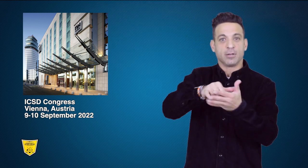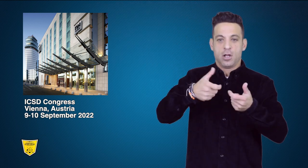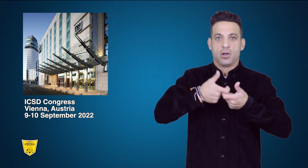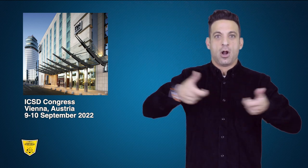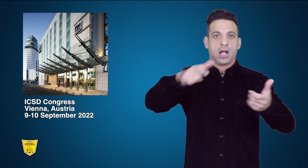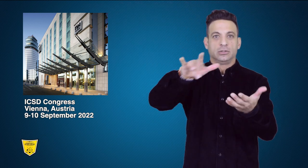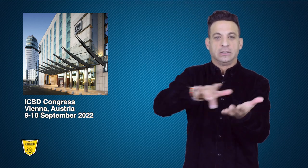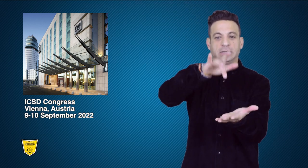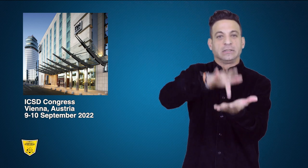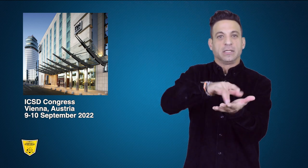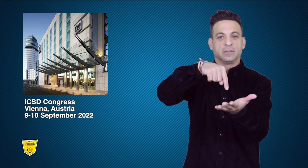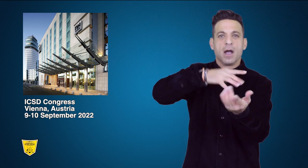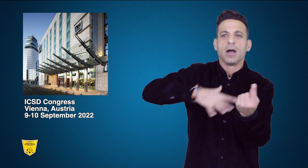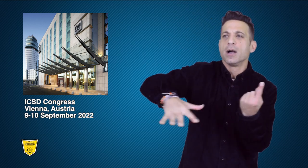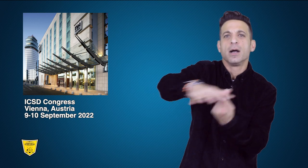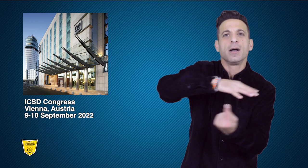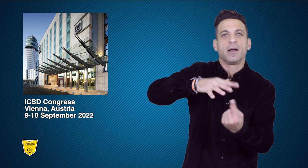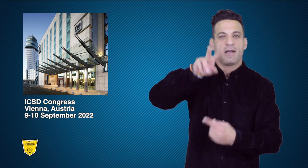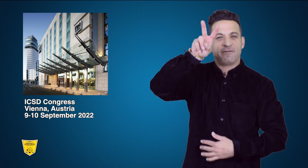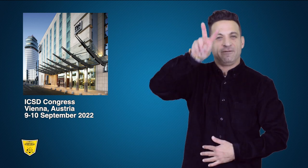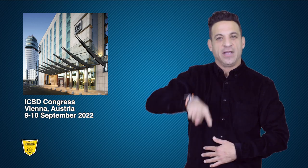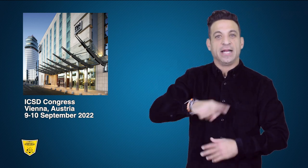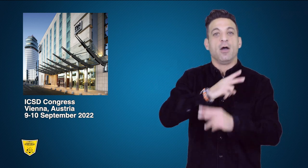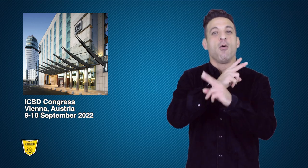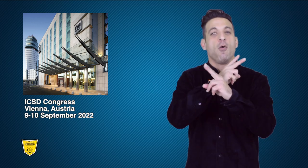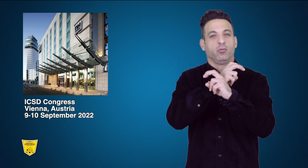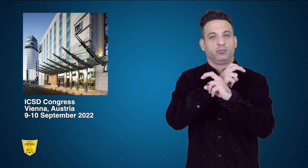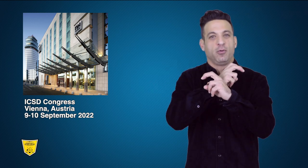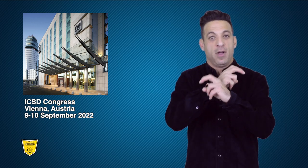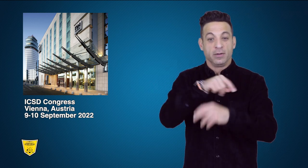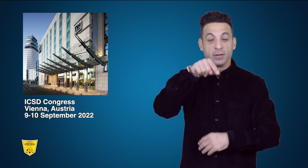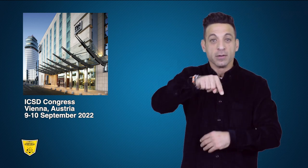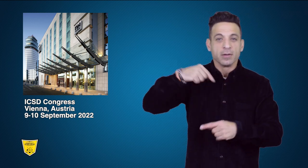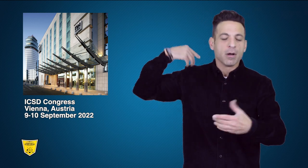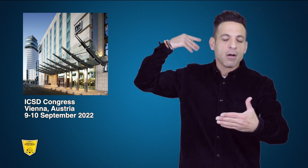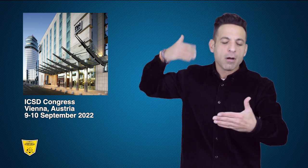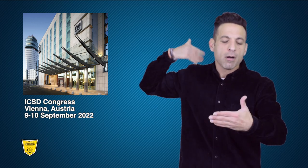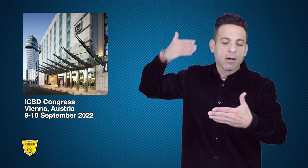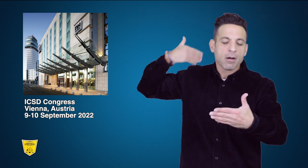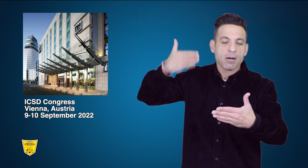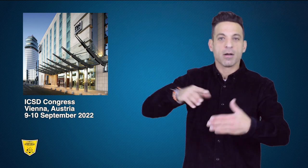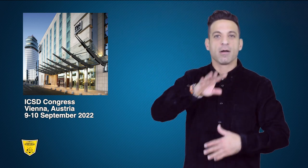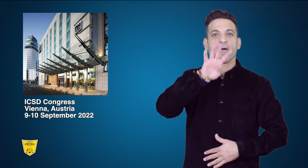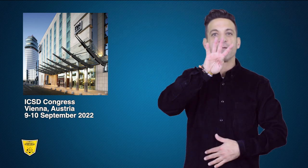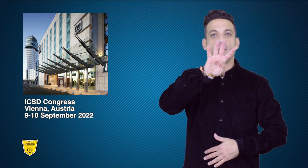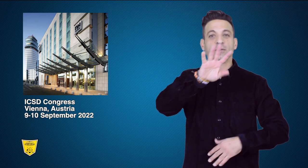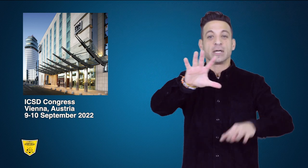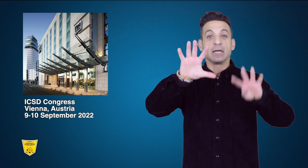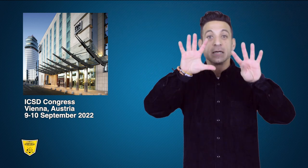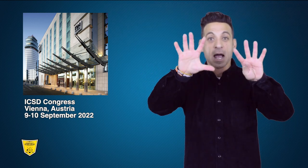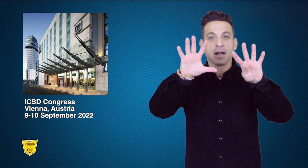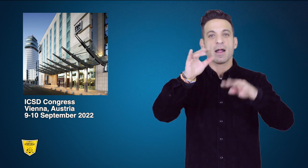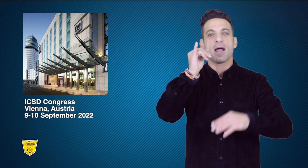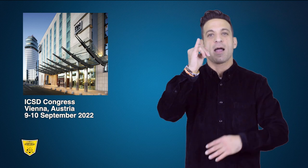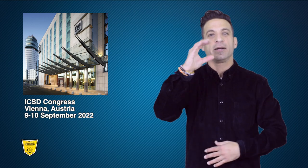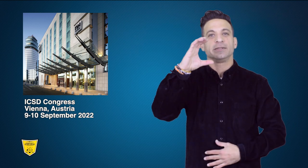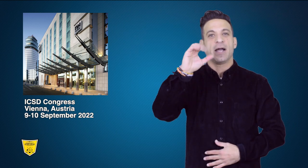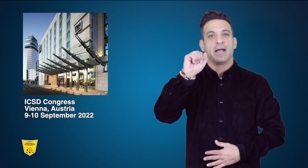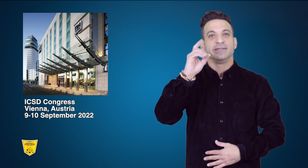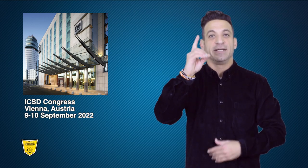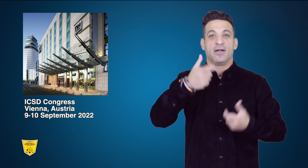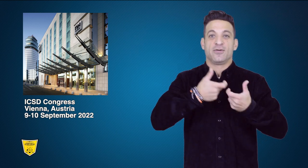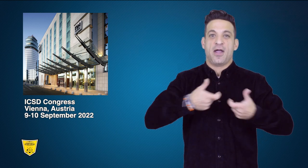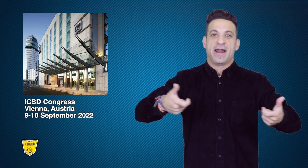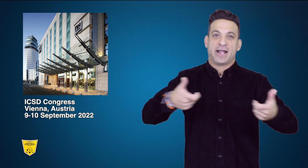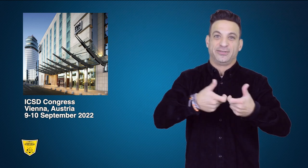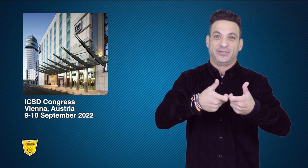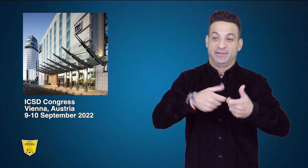Conference Center in Vienna, Austria. This was the 49th ICSD Congress,